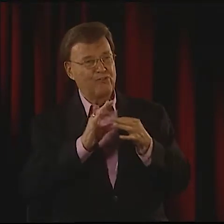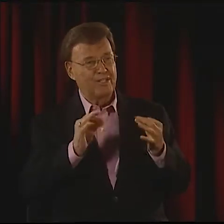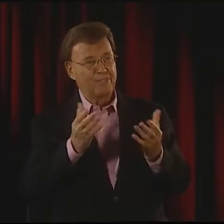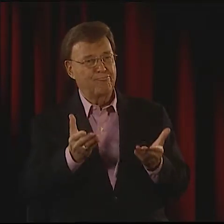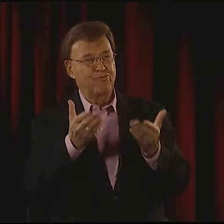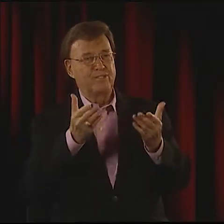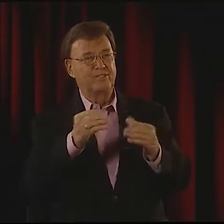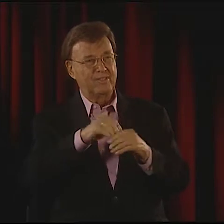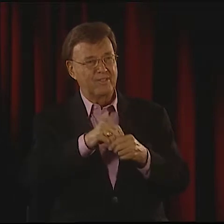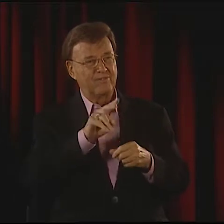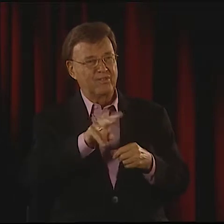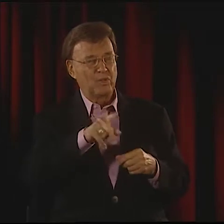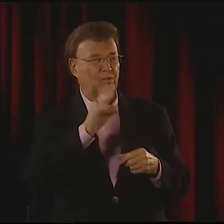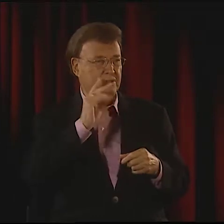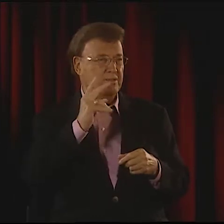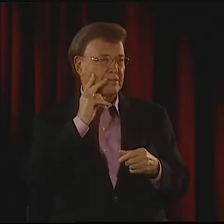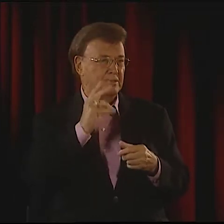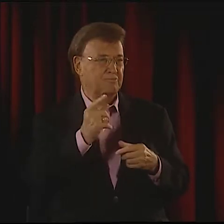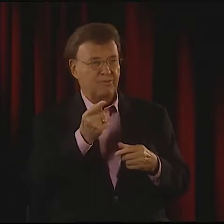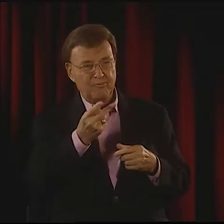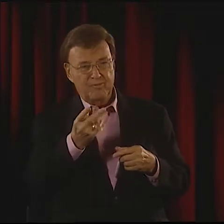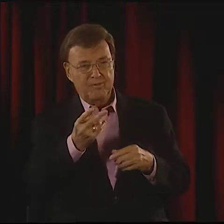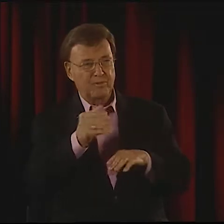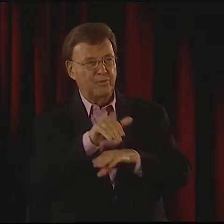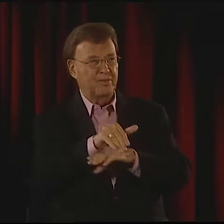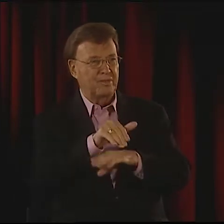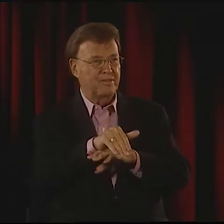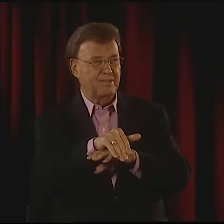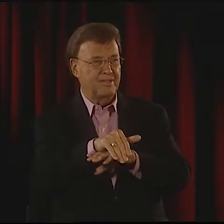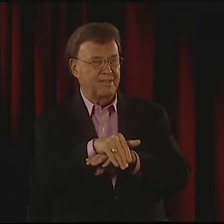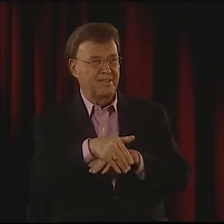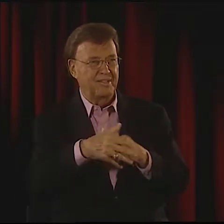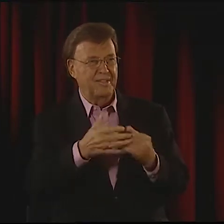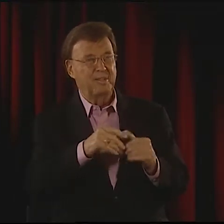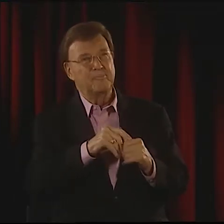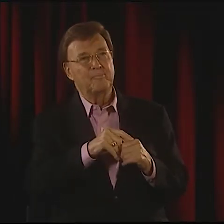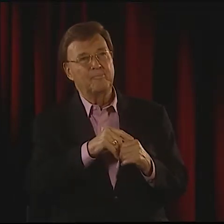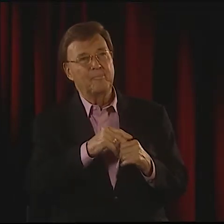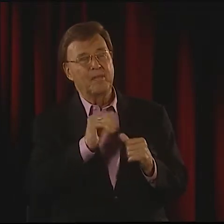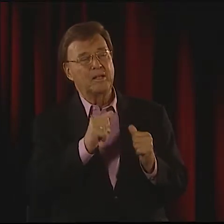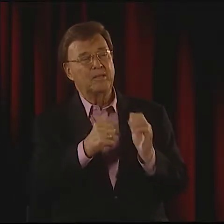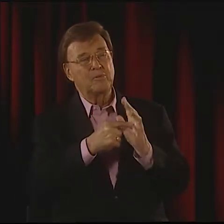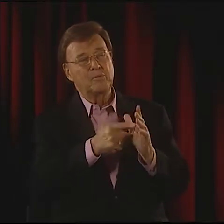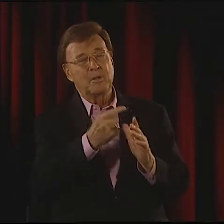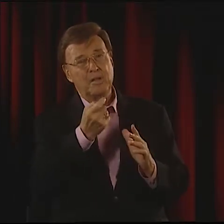AND SPREAD AROUND THE COUNTRY, BUT I DECIDED-- I DO HAVE A FEW STORIES I PRESENTED IN VV.